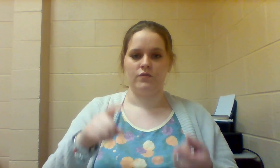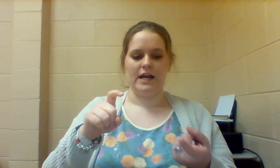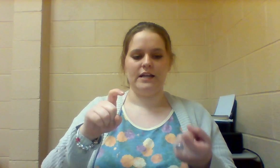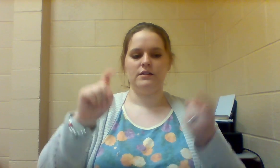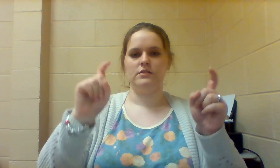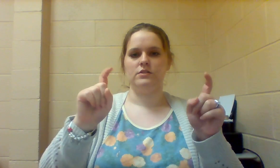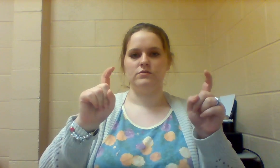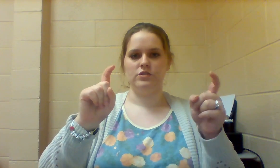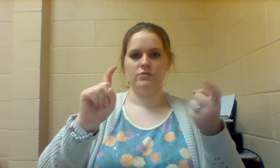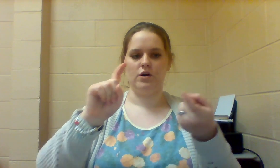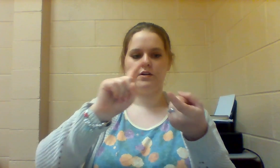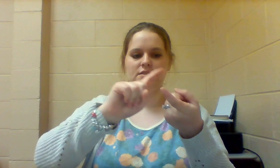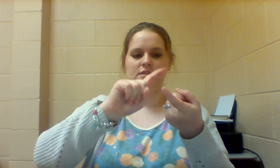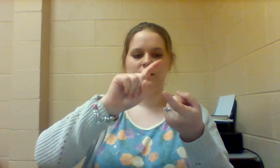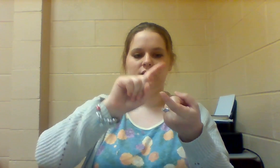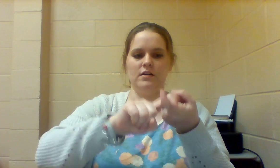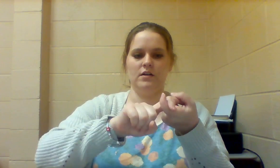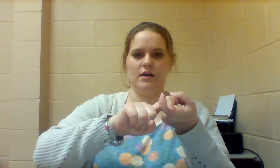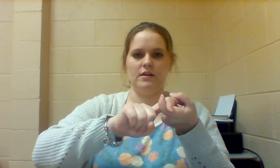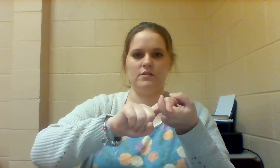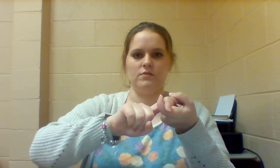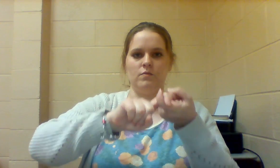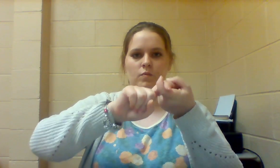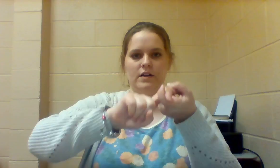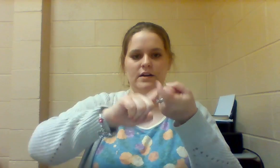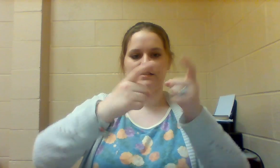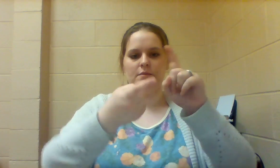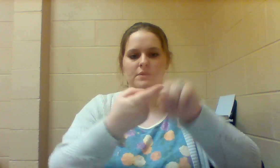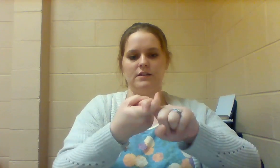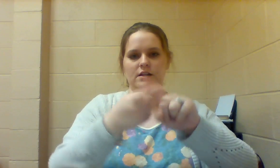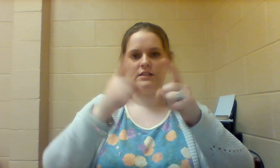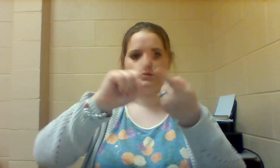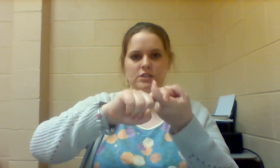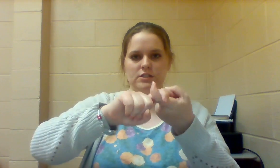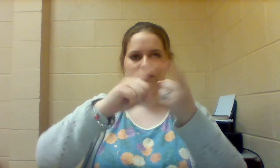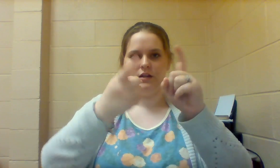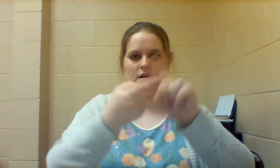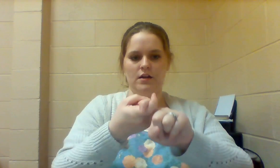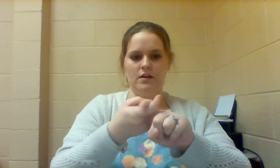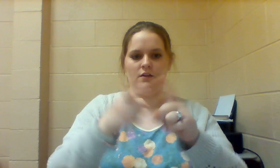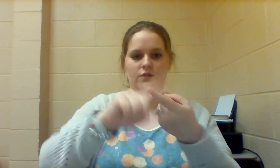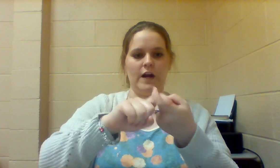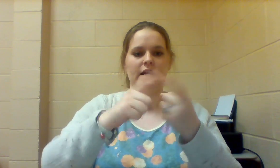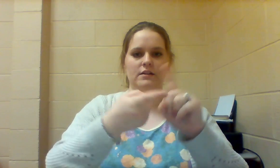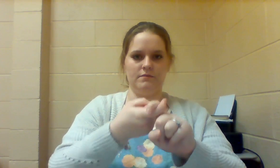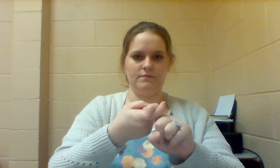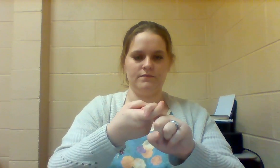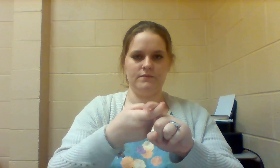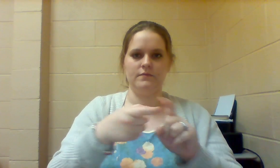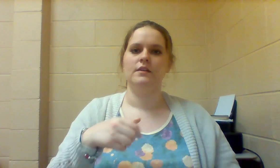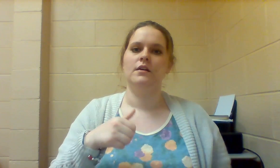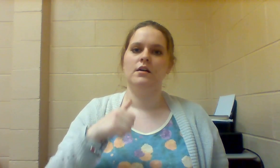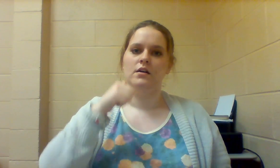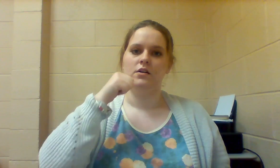FRIEND so 2 hooks one on top of the other and it switches FRIEND